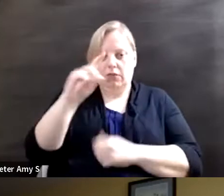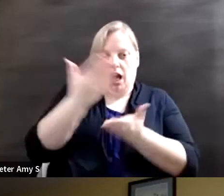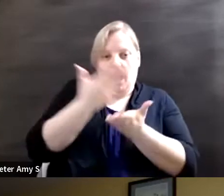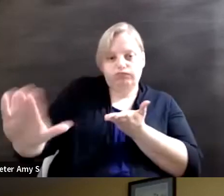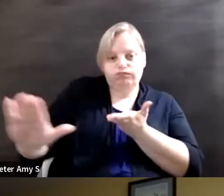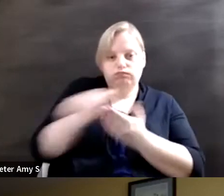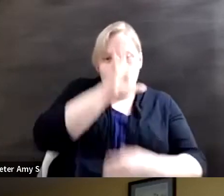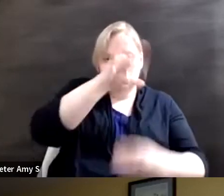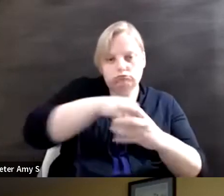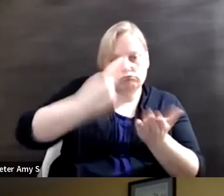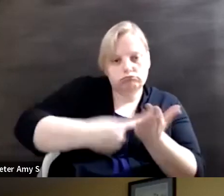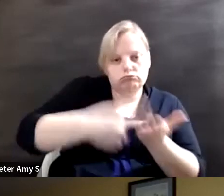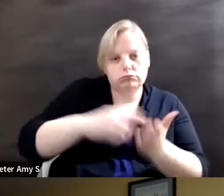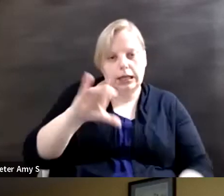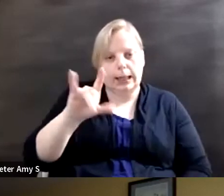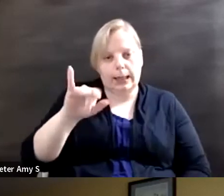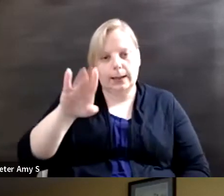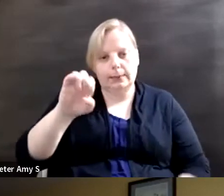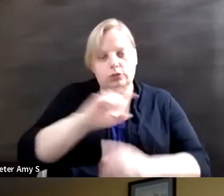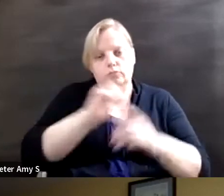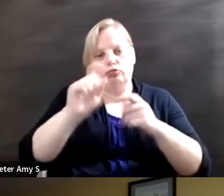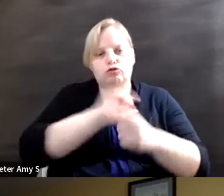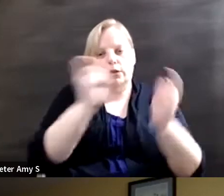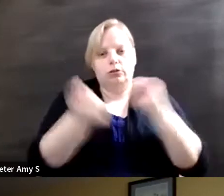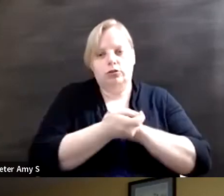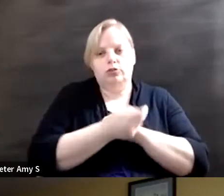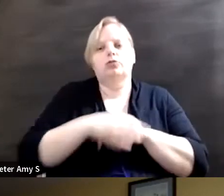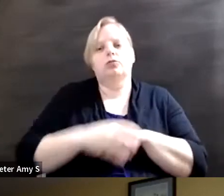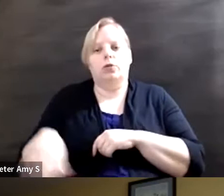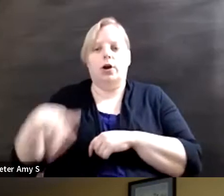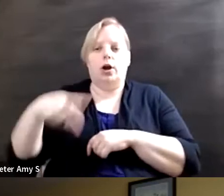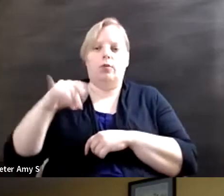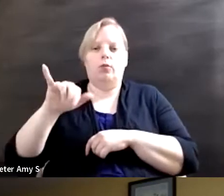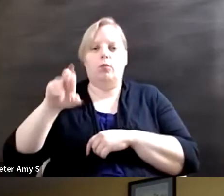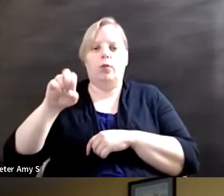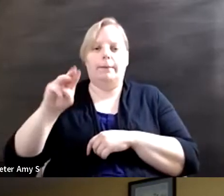specifically our friend minister karine who couldn't physically get into COP26